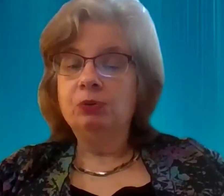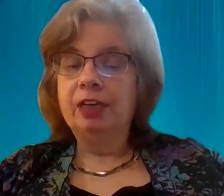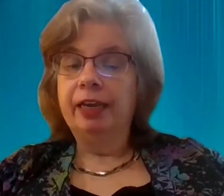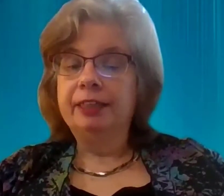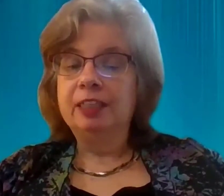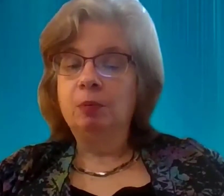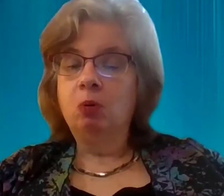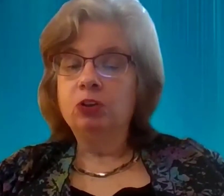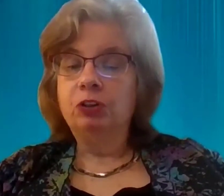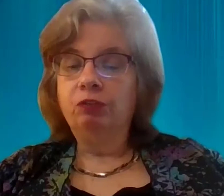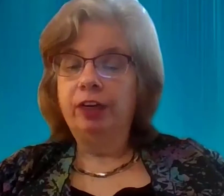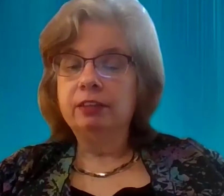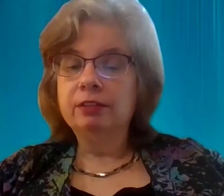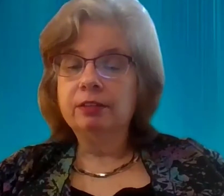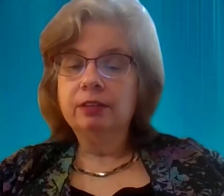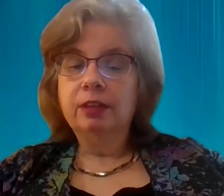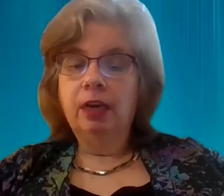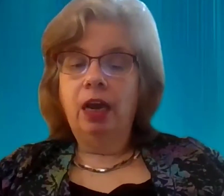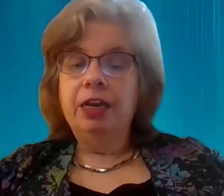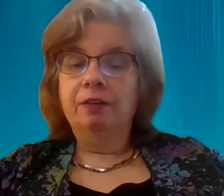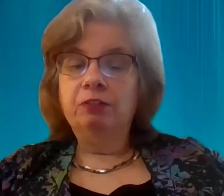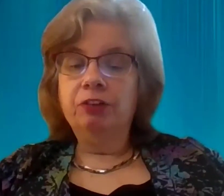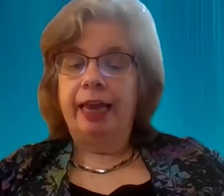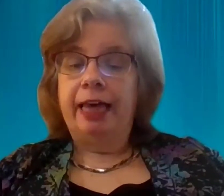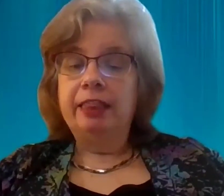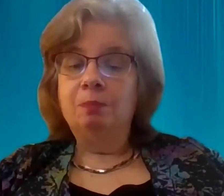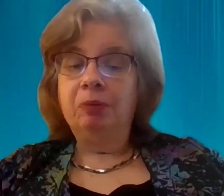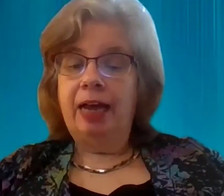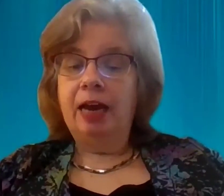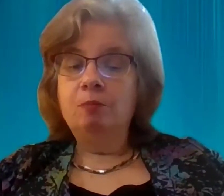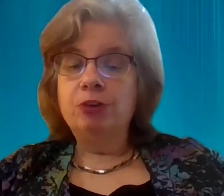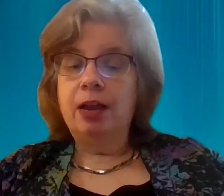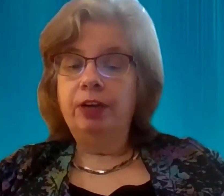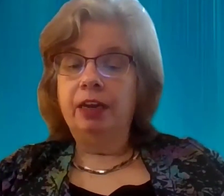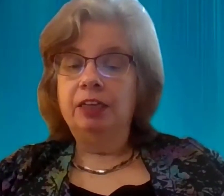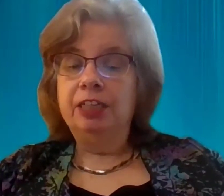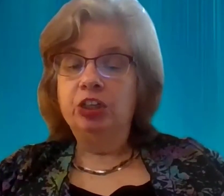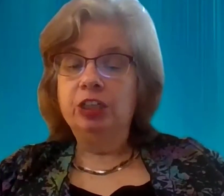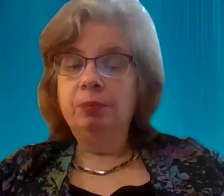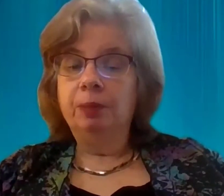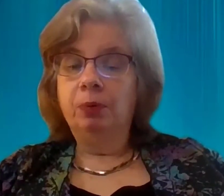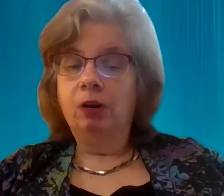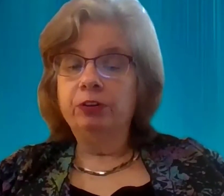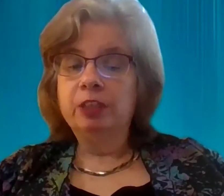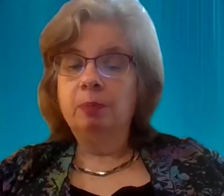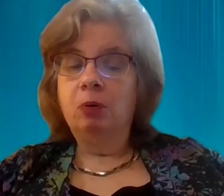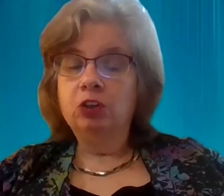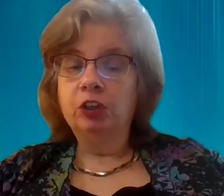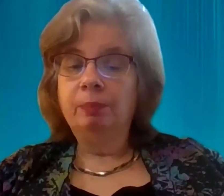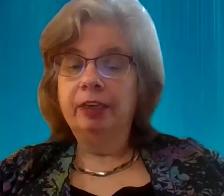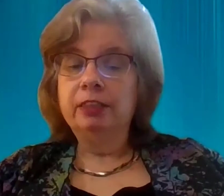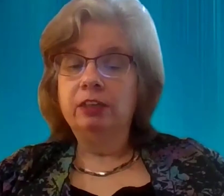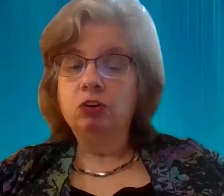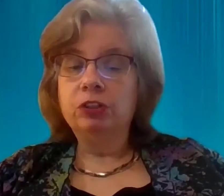died at a disproportionately... Never forget that black, brown and indigenous people are disproportionately placed in nursing